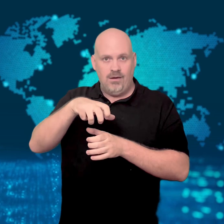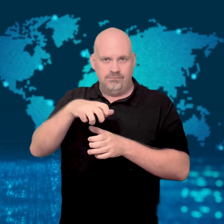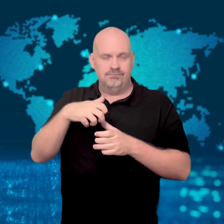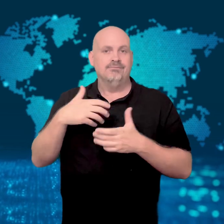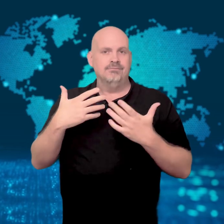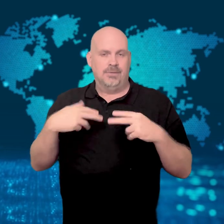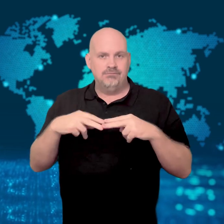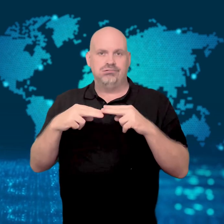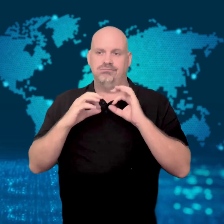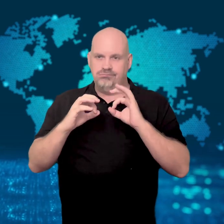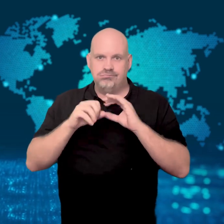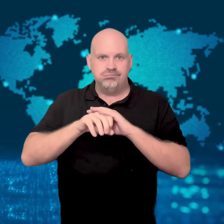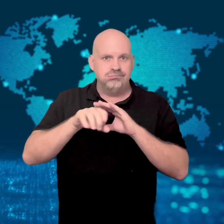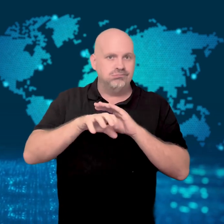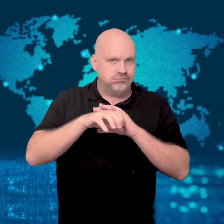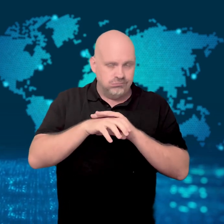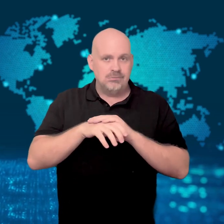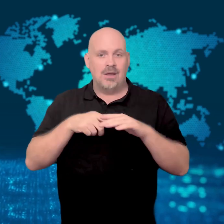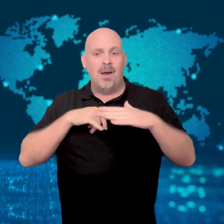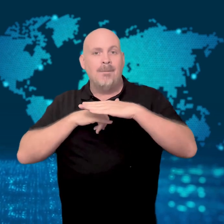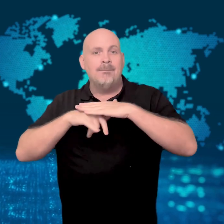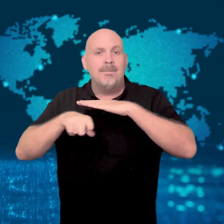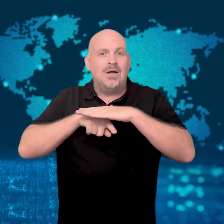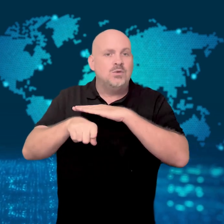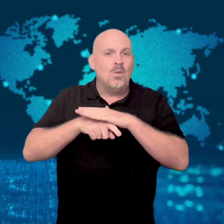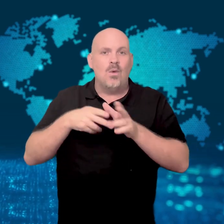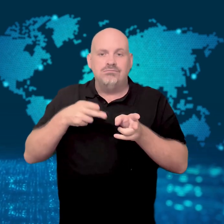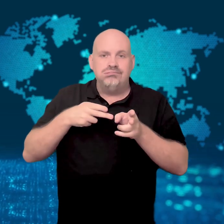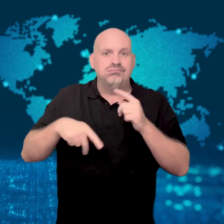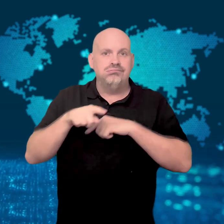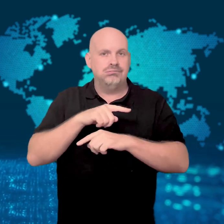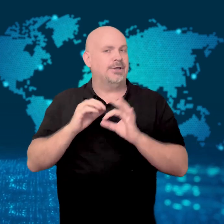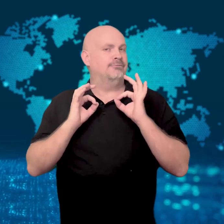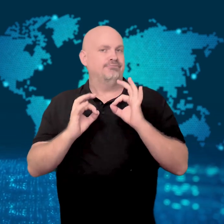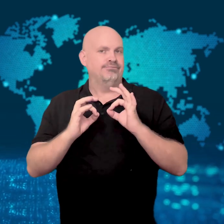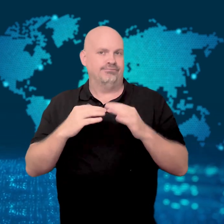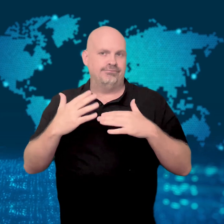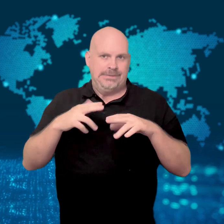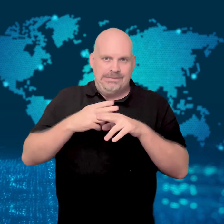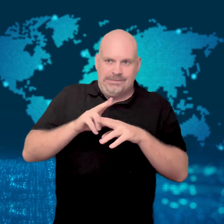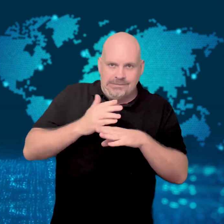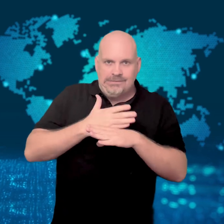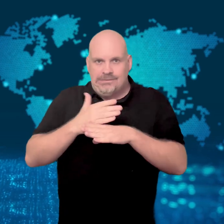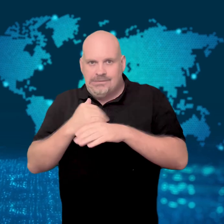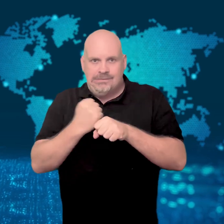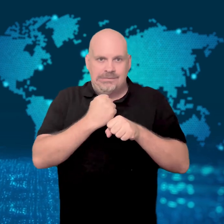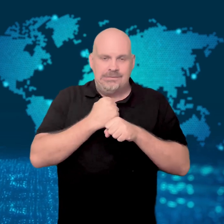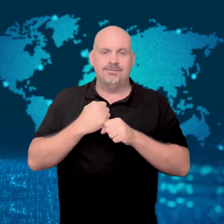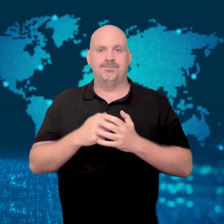The water supply and metro system have also been restored.